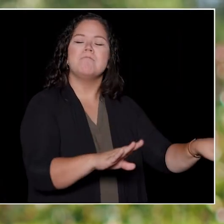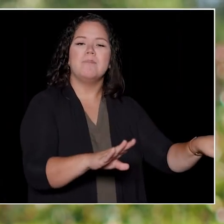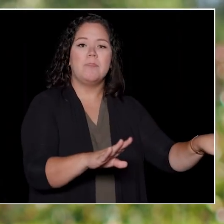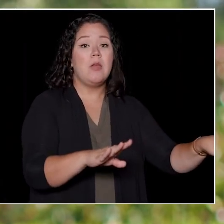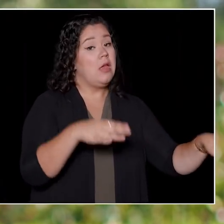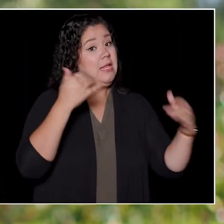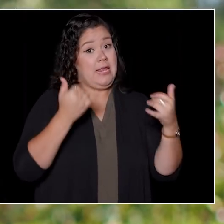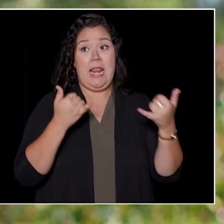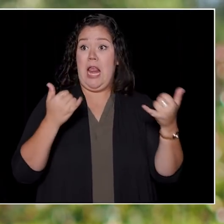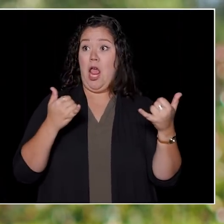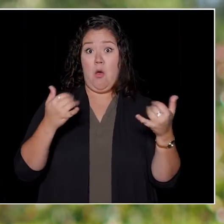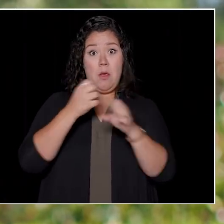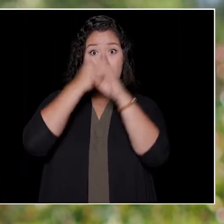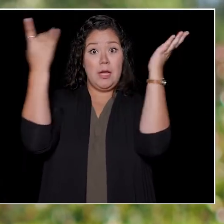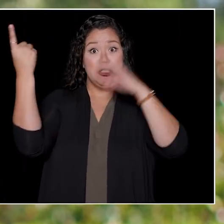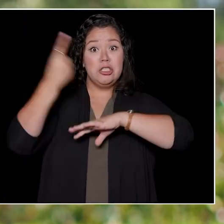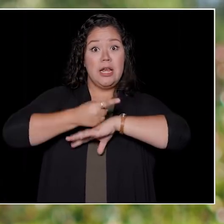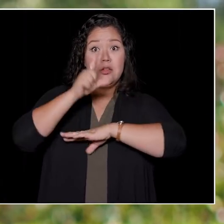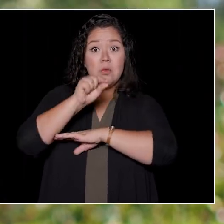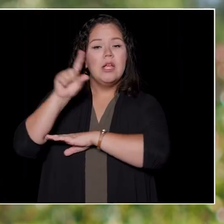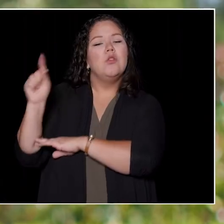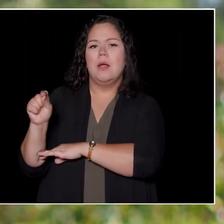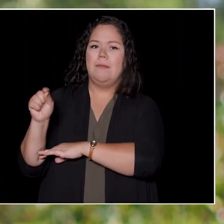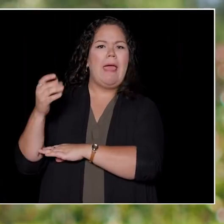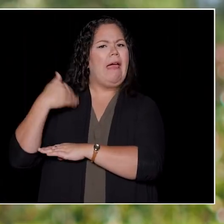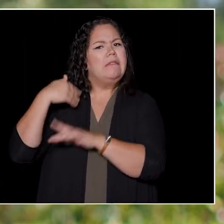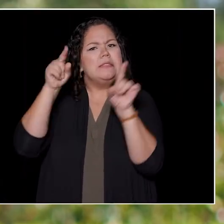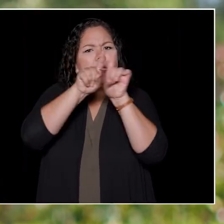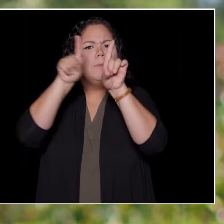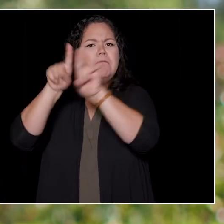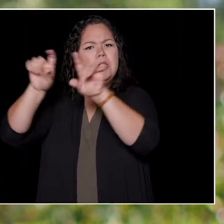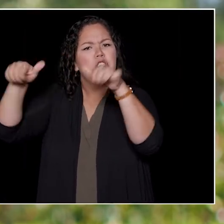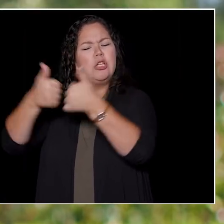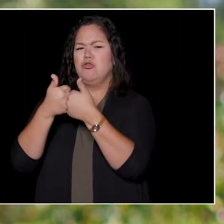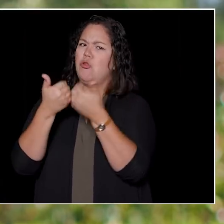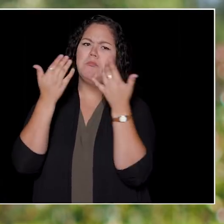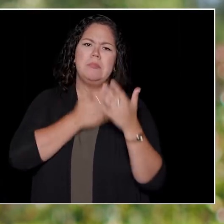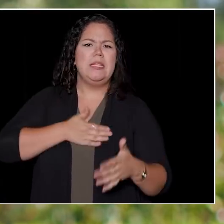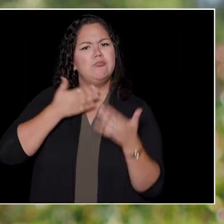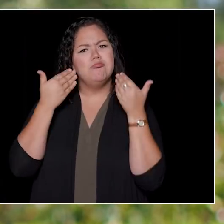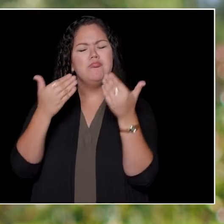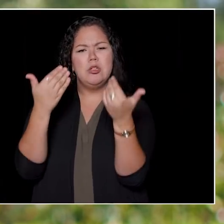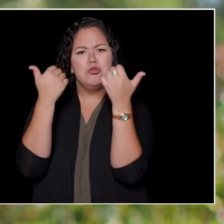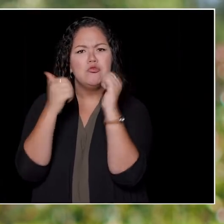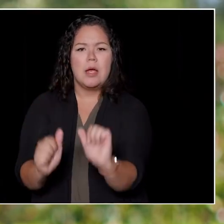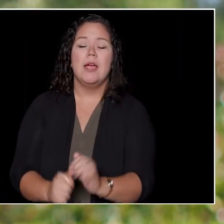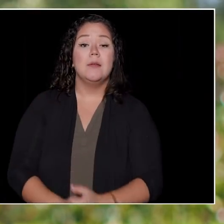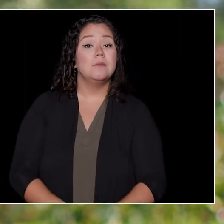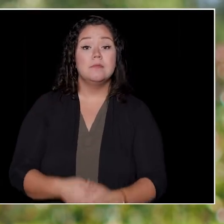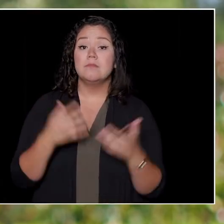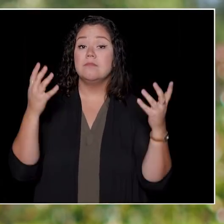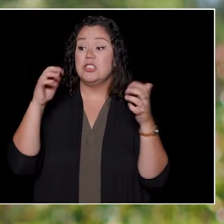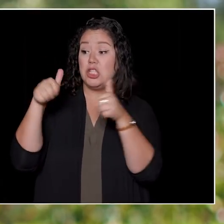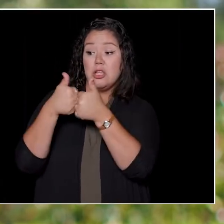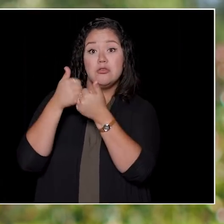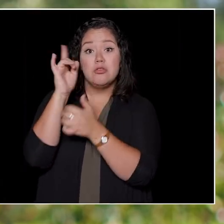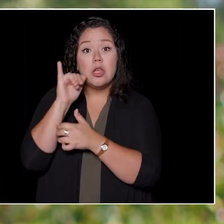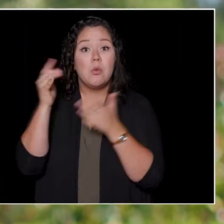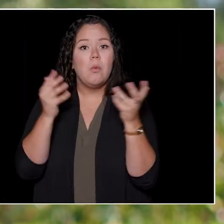I offer the same challenge to the class of 2020. Millions of children around the world